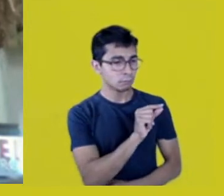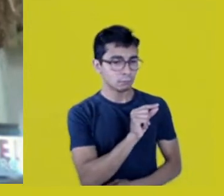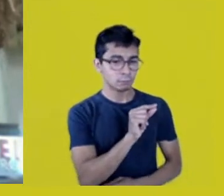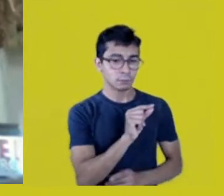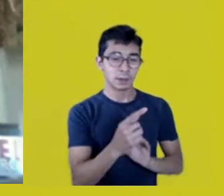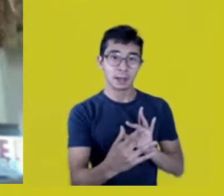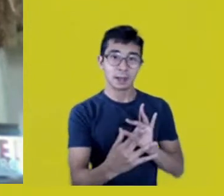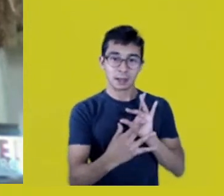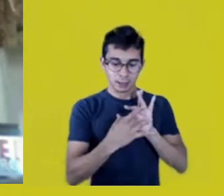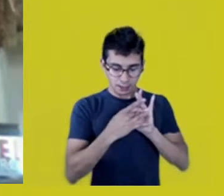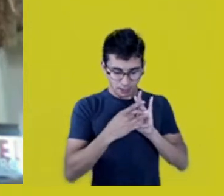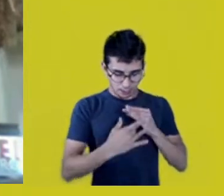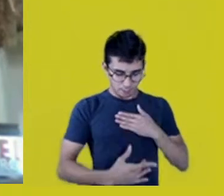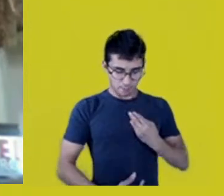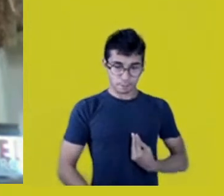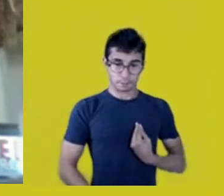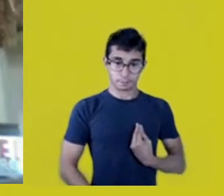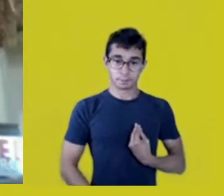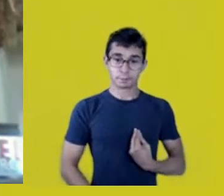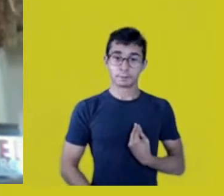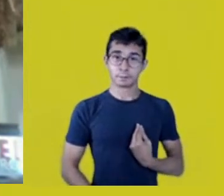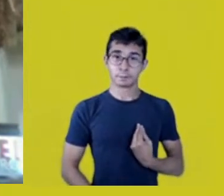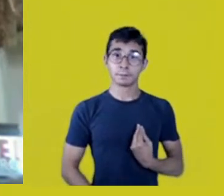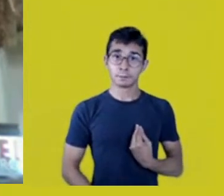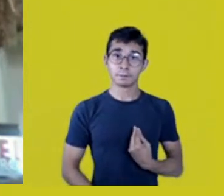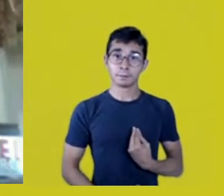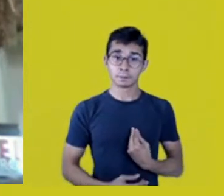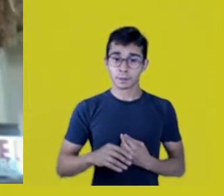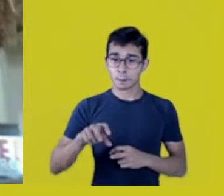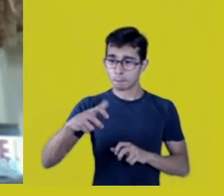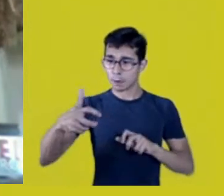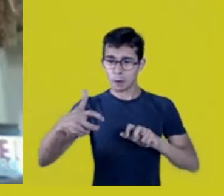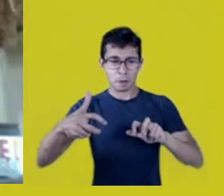Whenever one of them dies, a part of us dies as well.